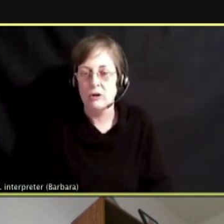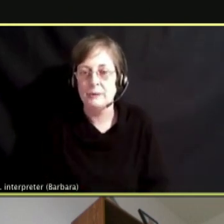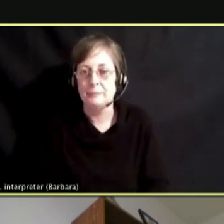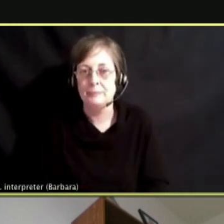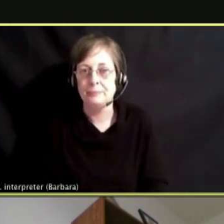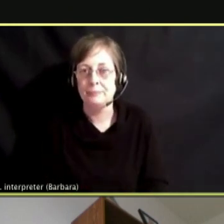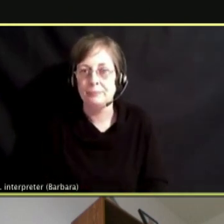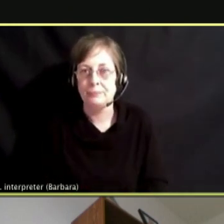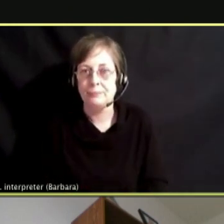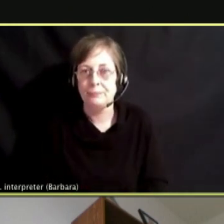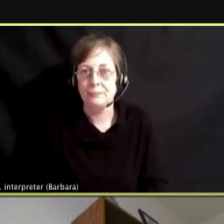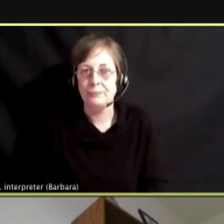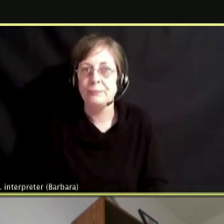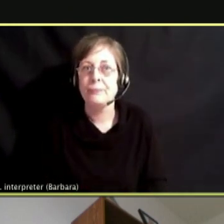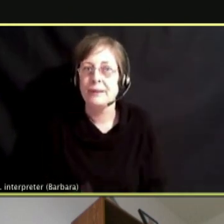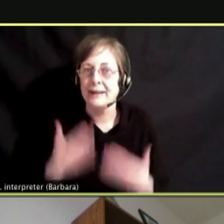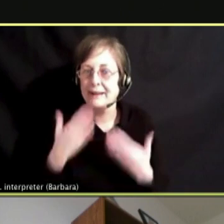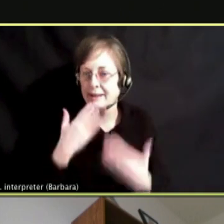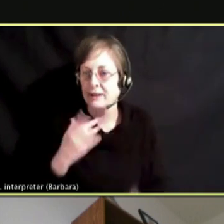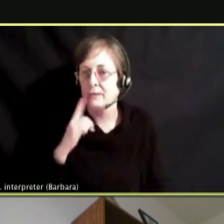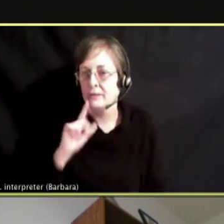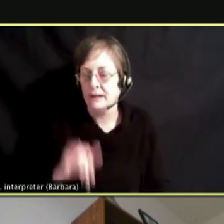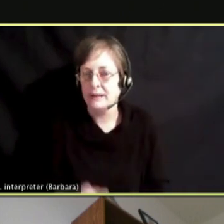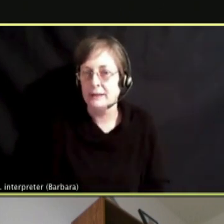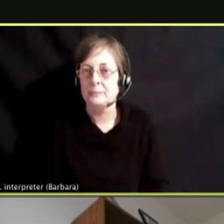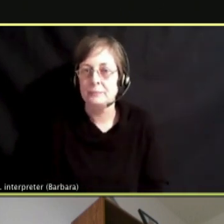THANK YOU FOR THAT.